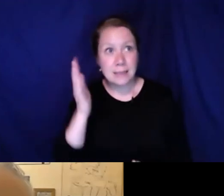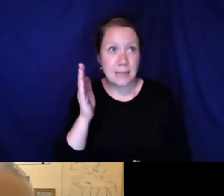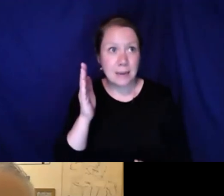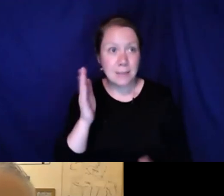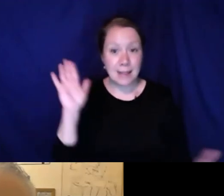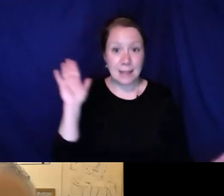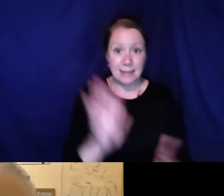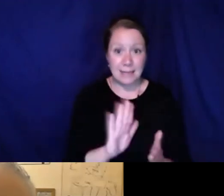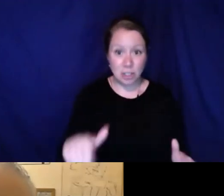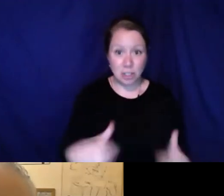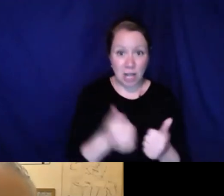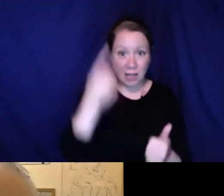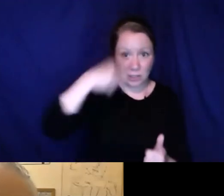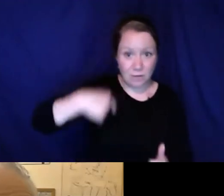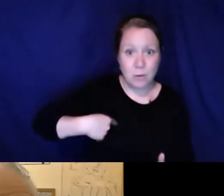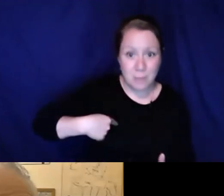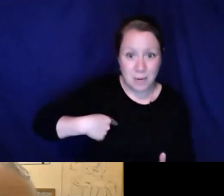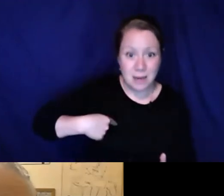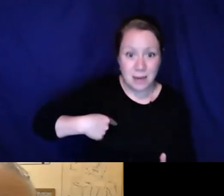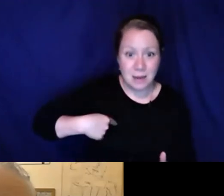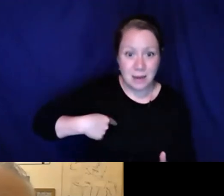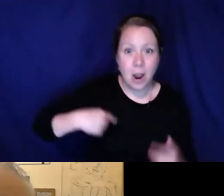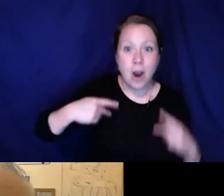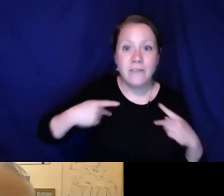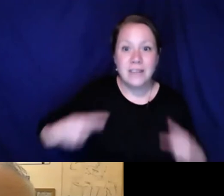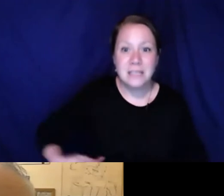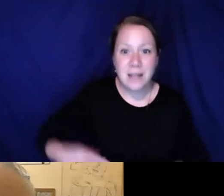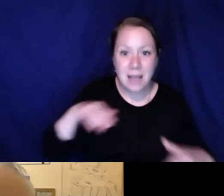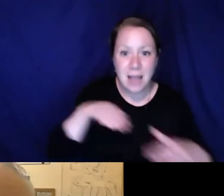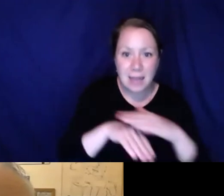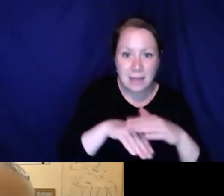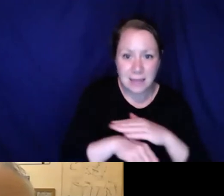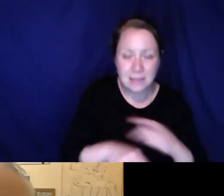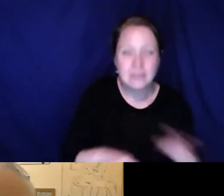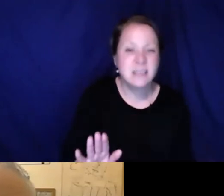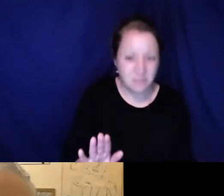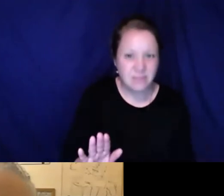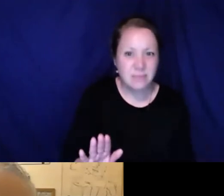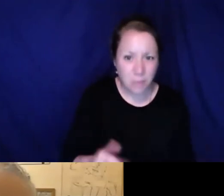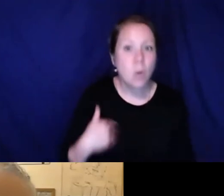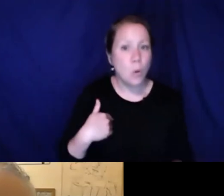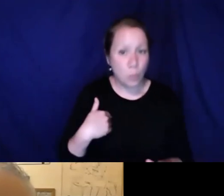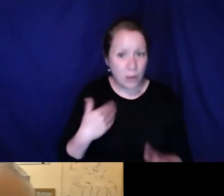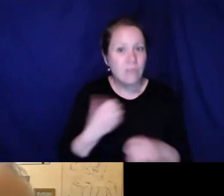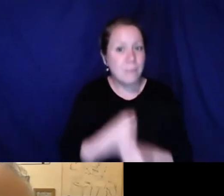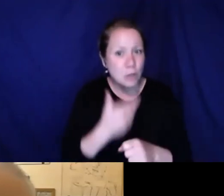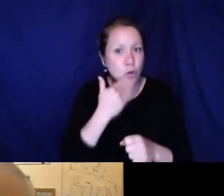as a wheelchair user with a physical disability, the things that look the least challenging to me